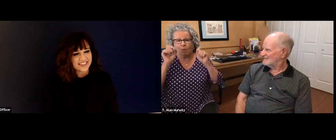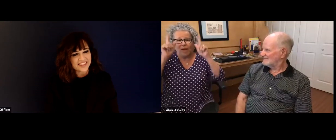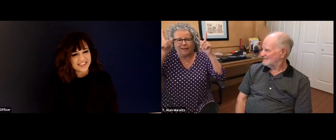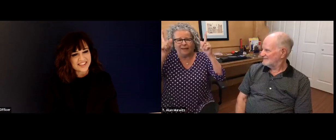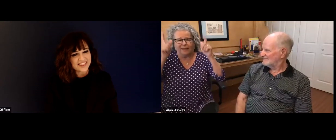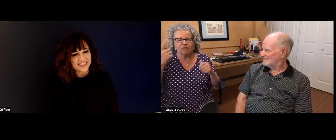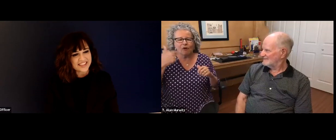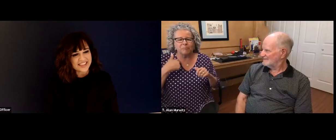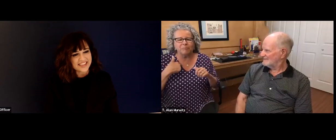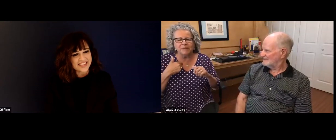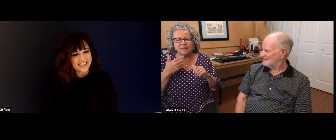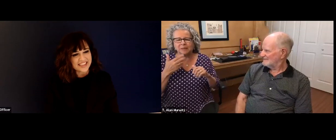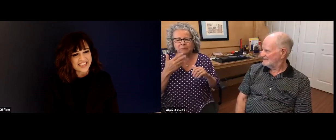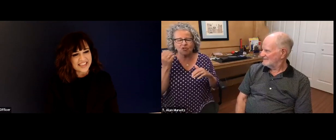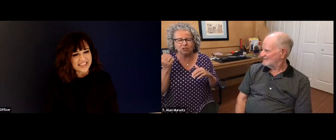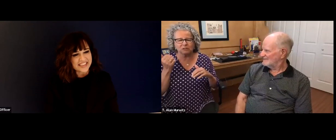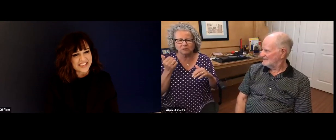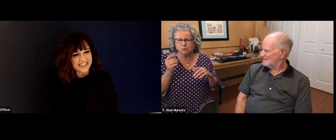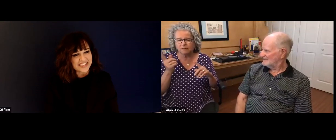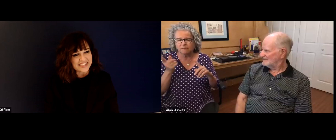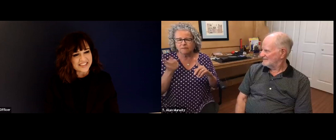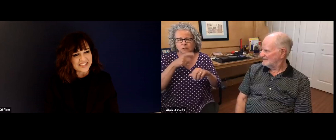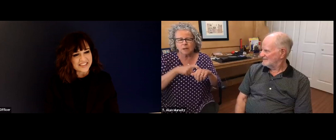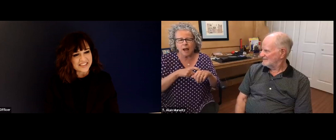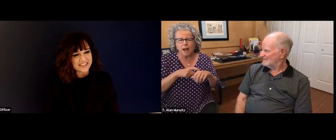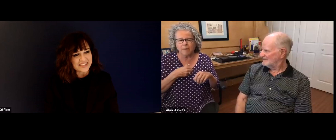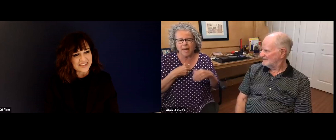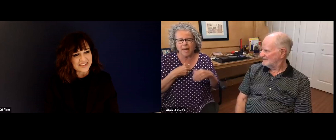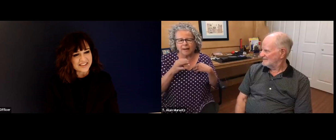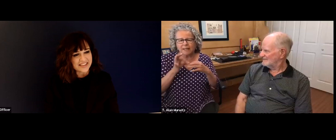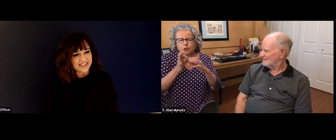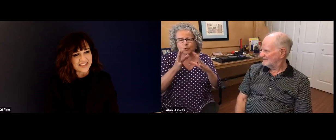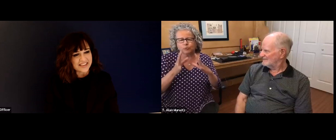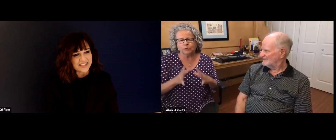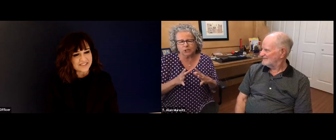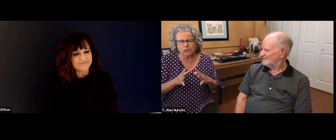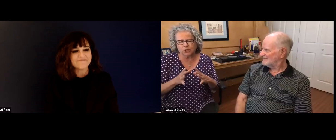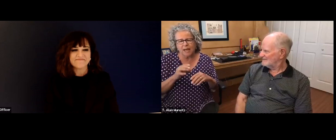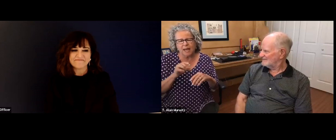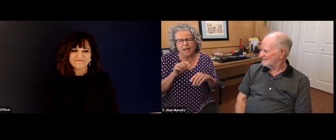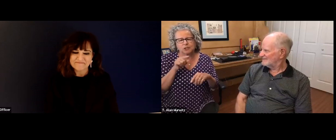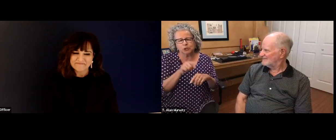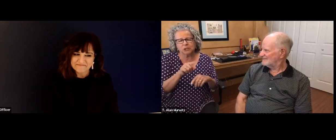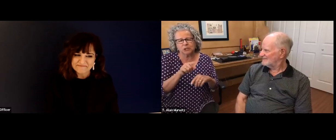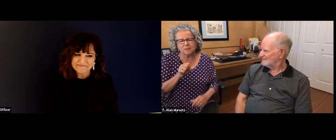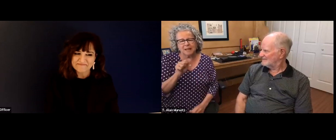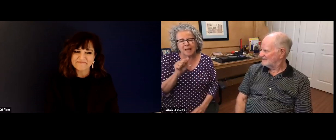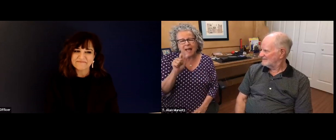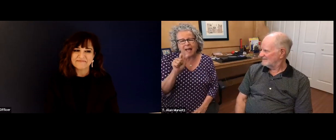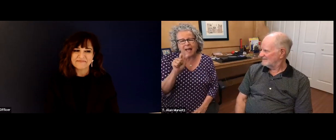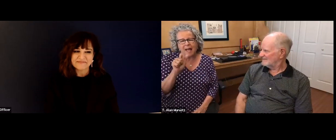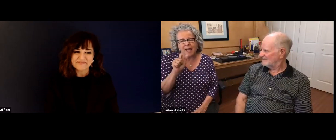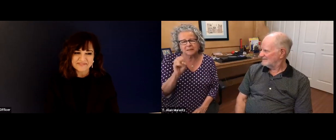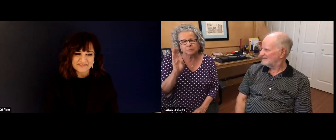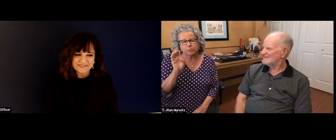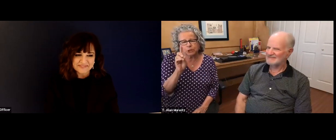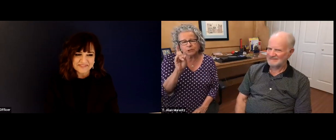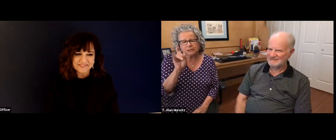babysit, so I could go to this class. And it was really an